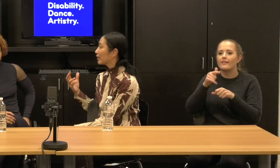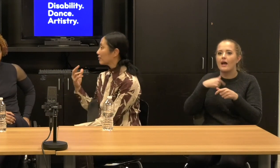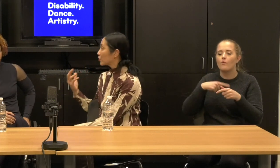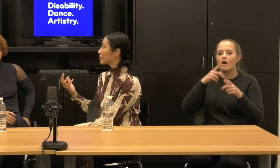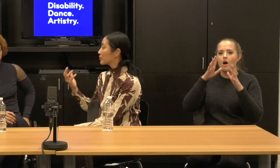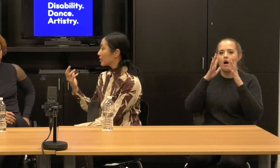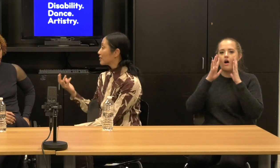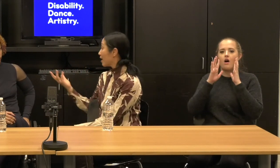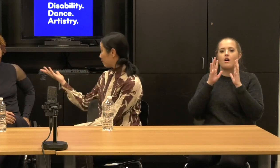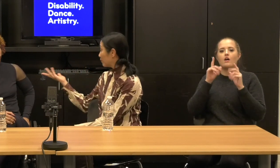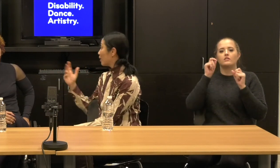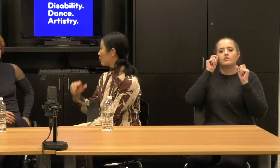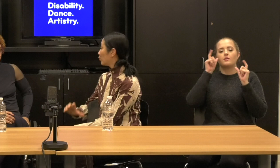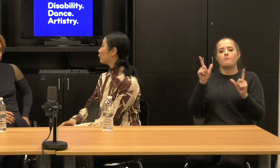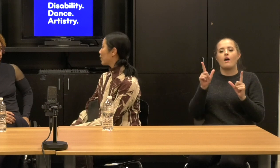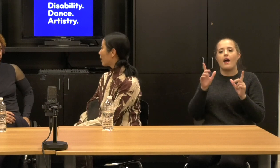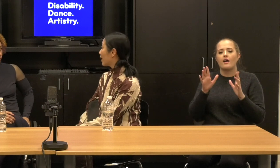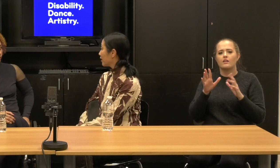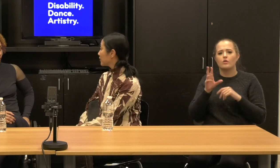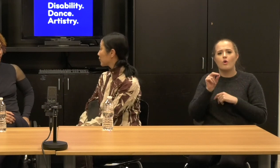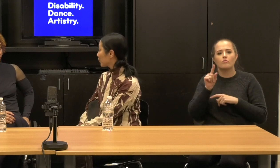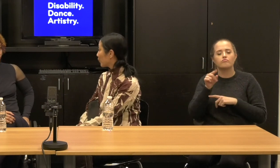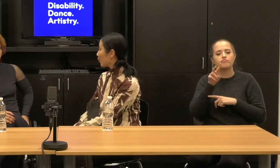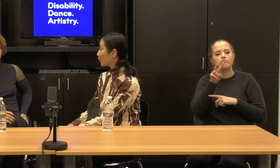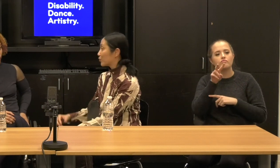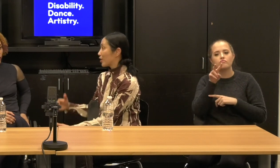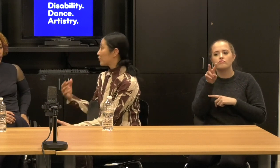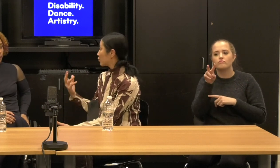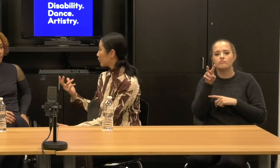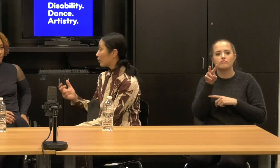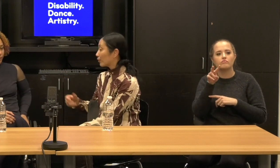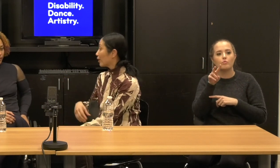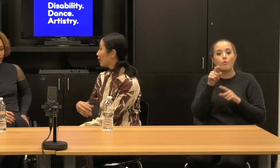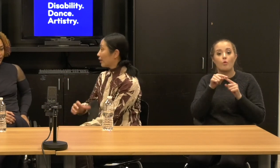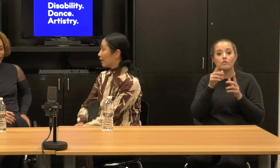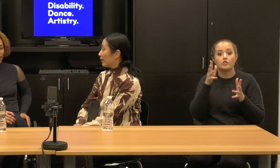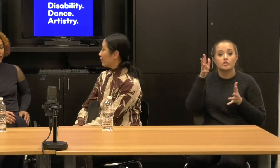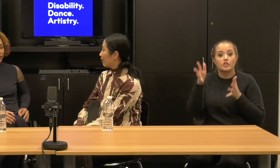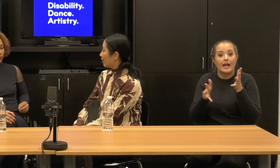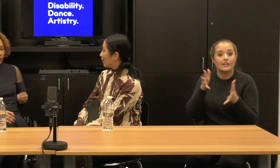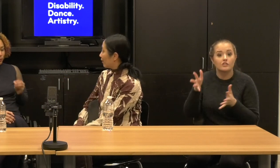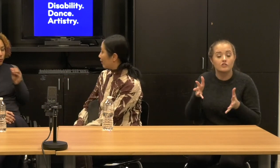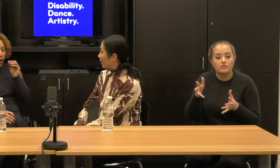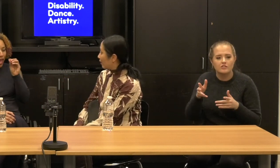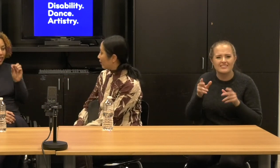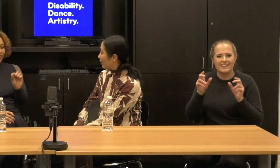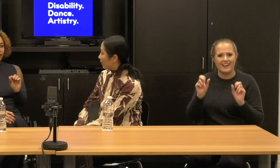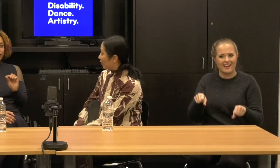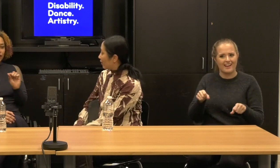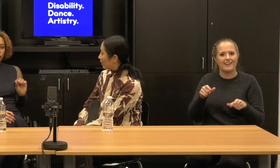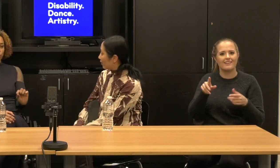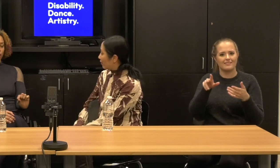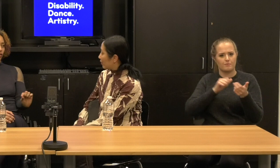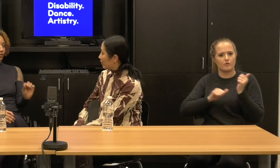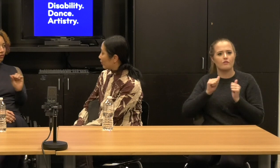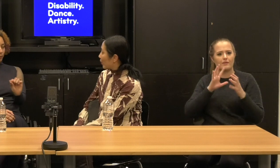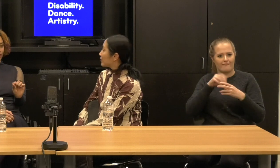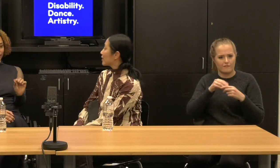They can just sit and move their eyes or, or gesture or is the expression the expression